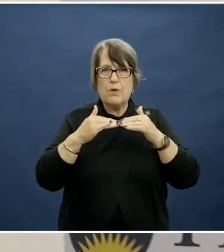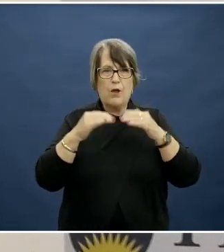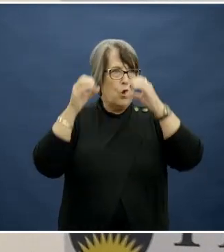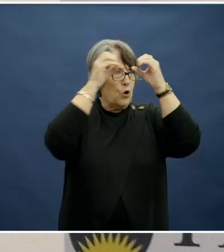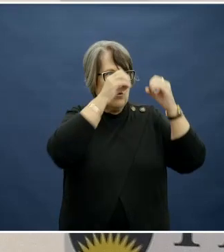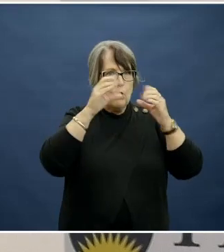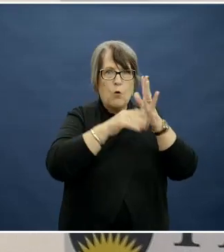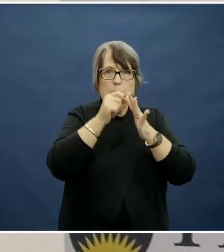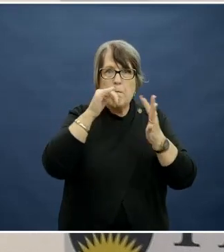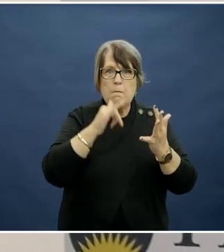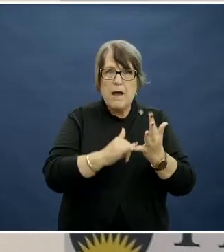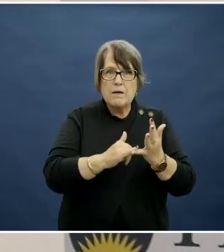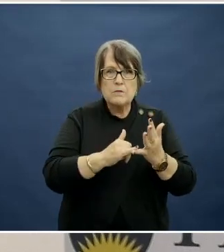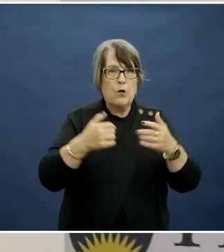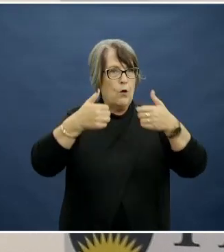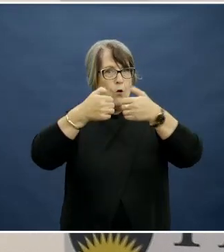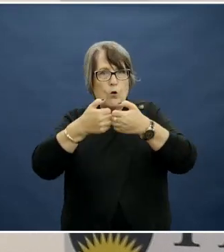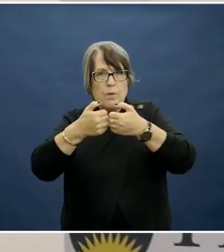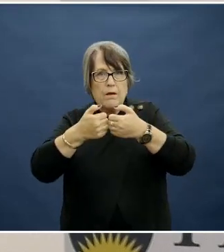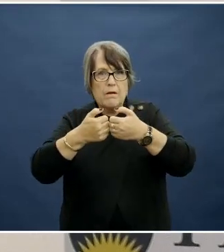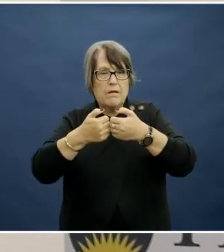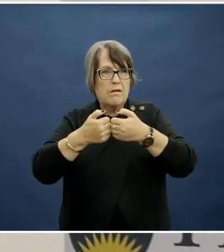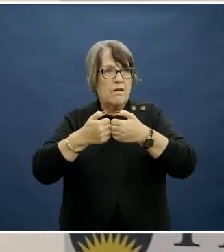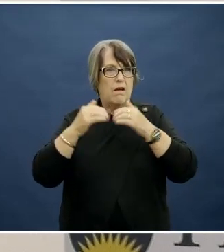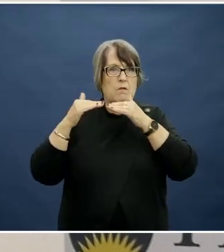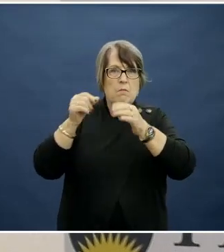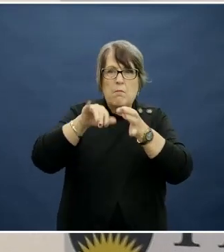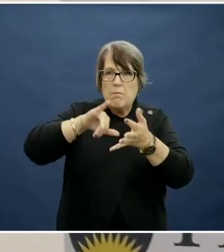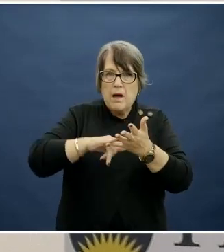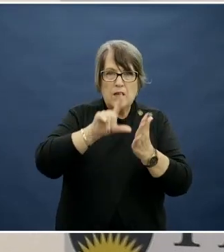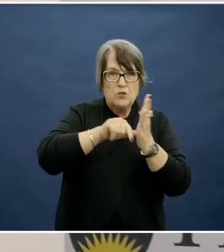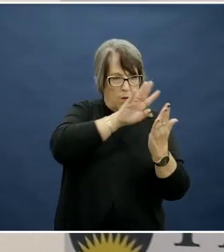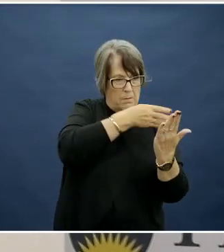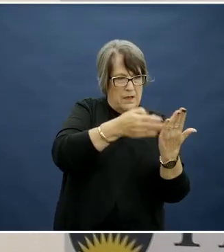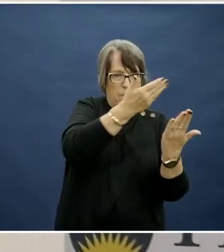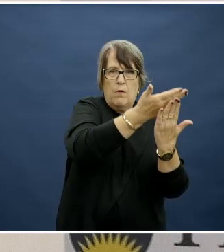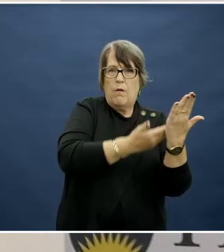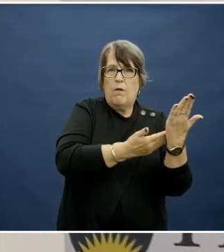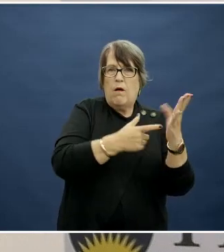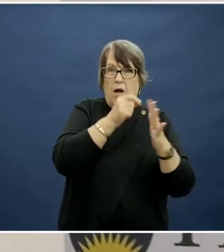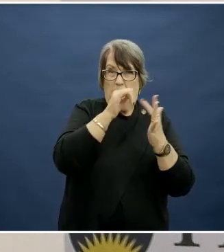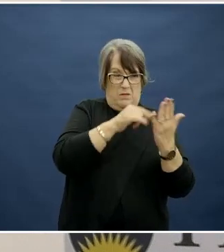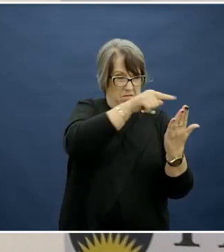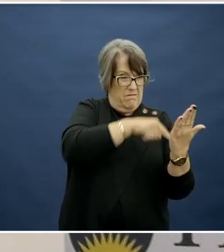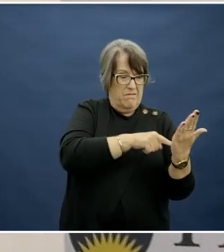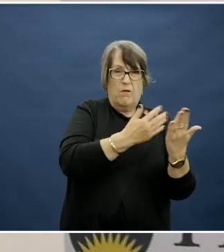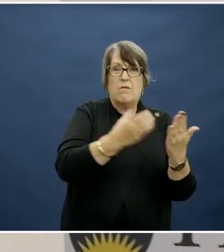Maps, Uber, even public transport timetables are now in the palm of our hand and if we